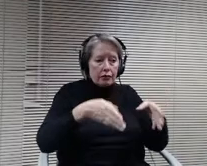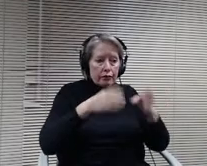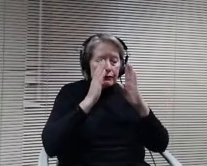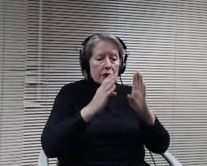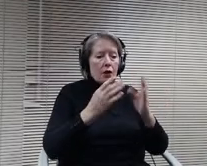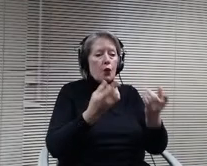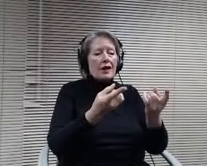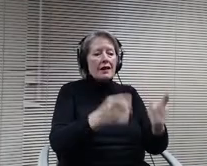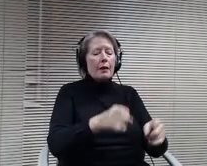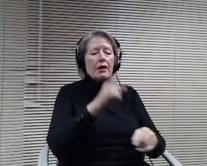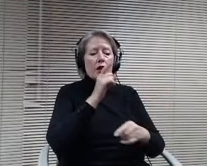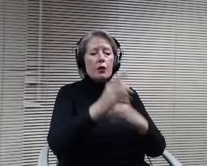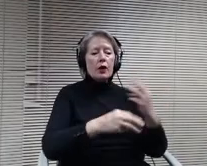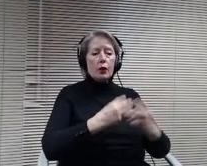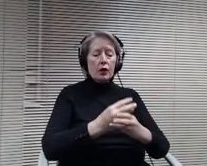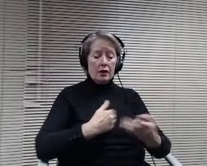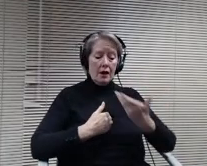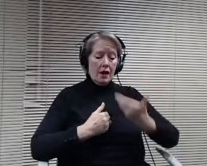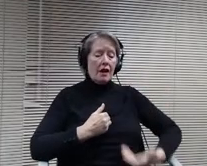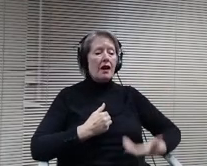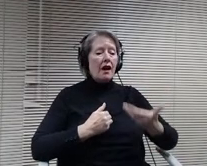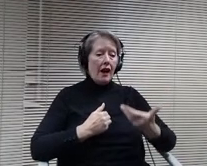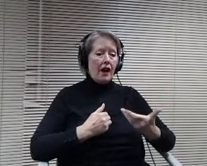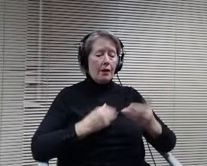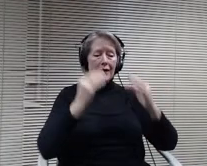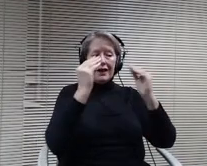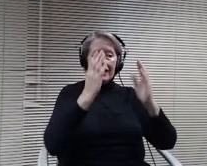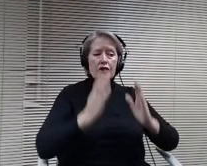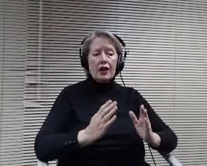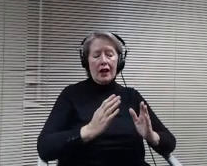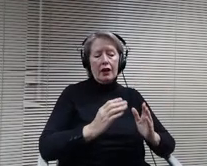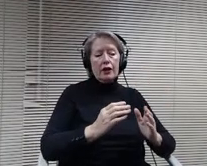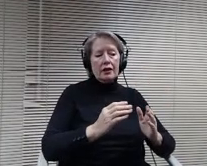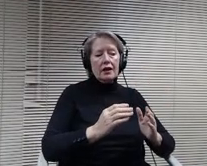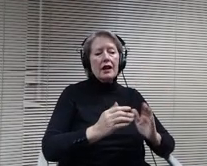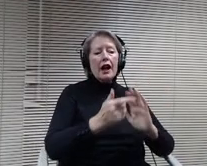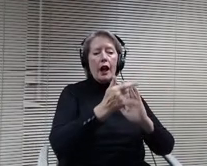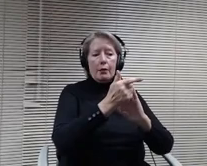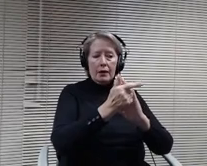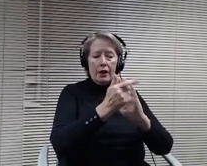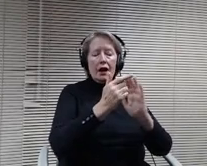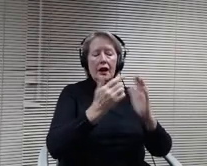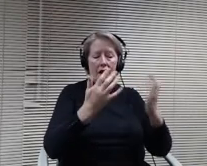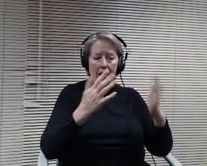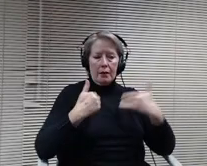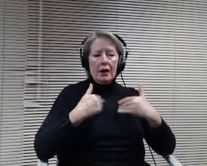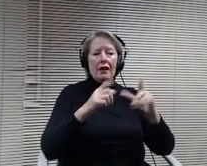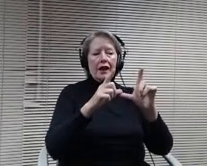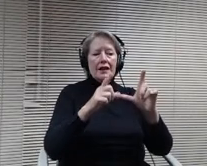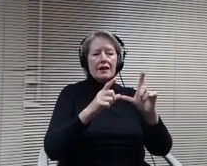licensed school counselor and in three months I will obtain my K12 administrators license. So this is also a call for